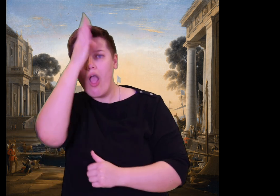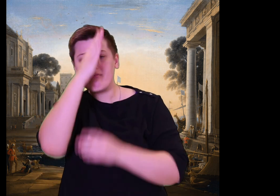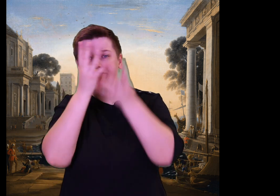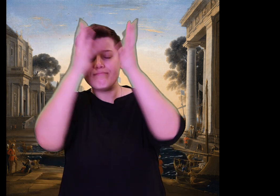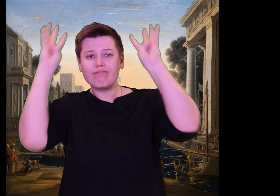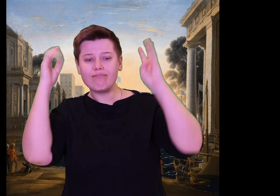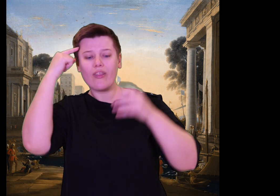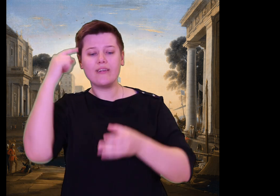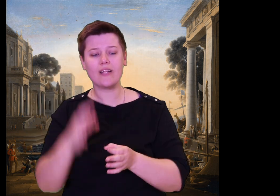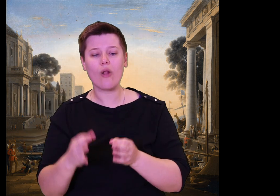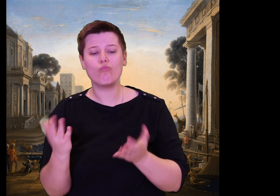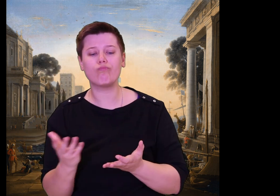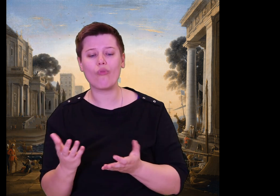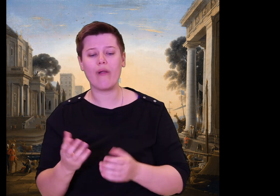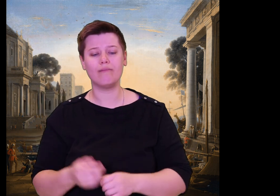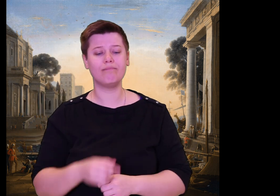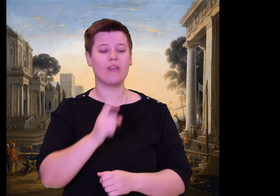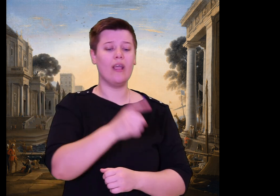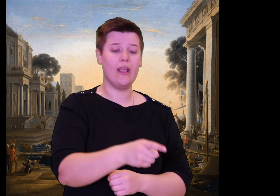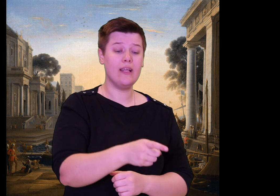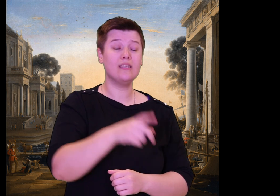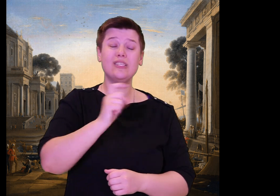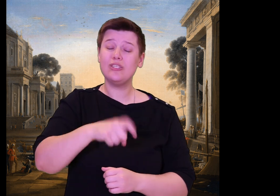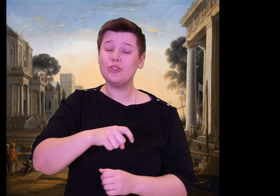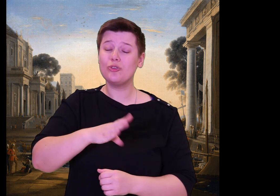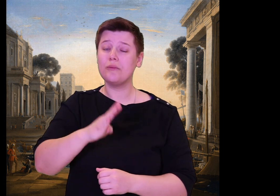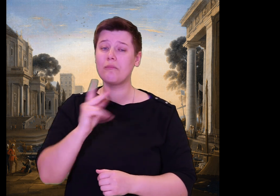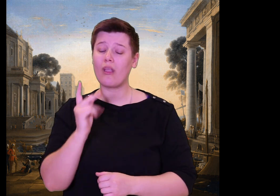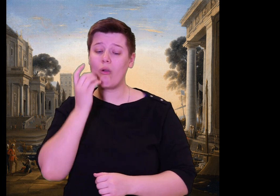until Odysseus was home.